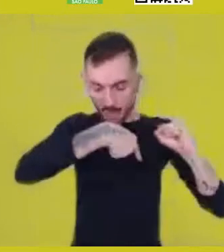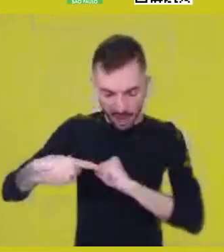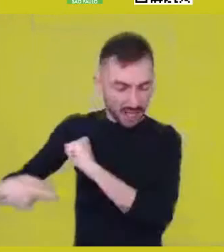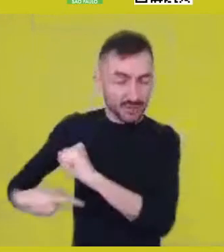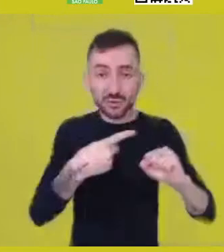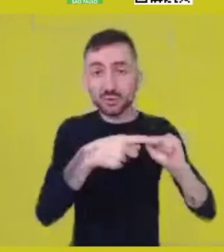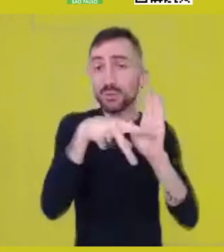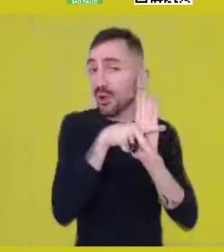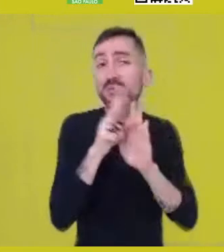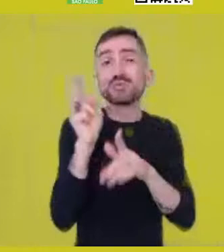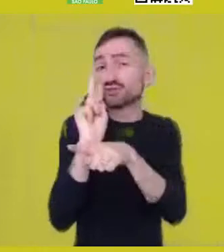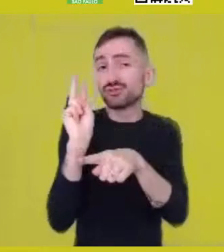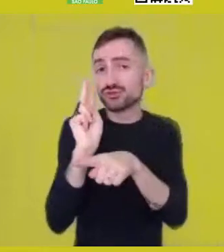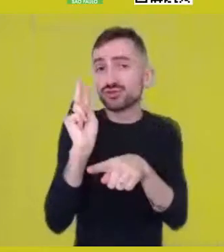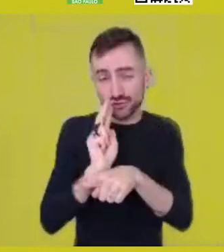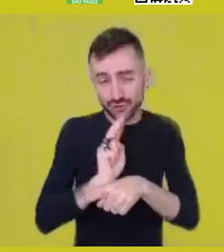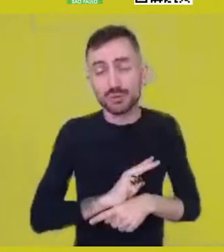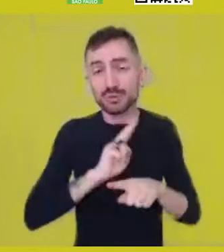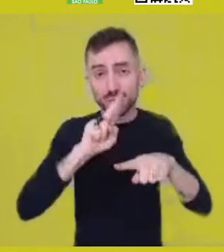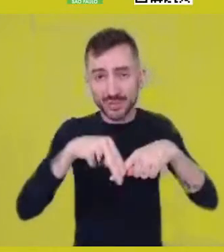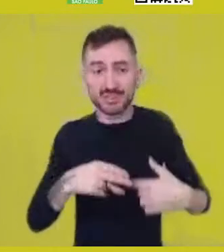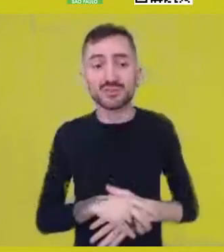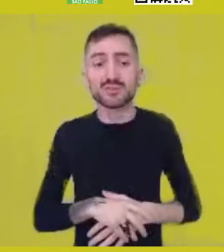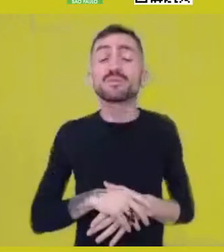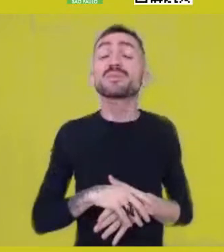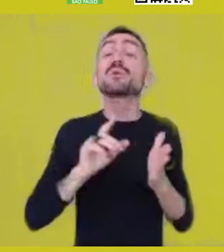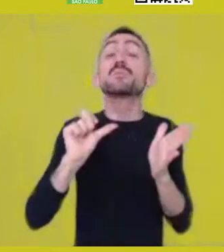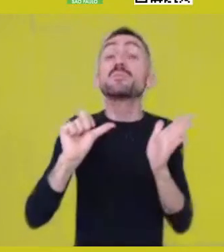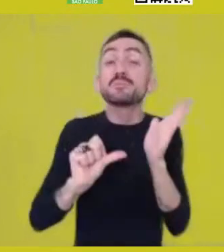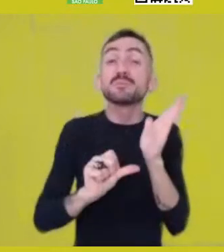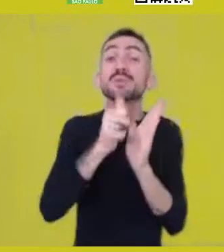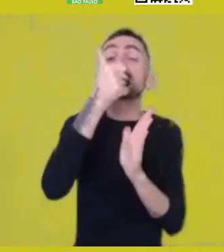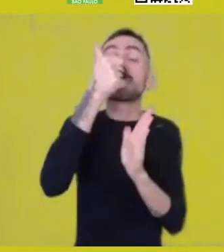So, in that sense, we try to imagine a being that thinks...